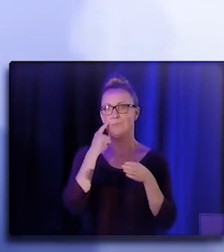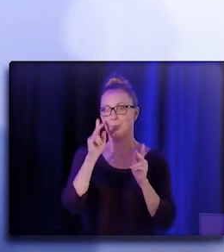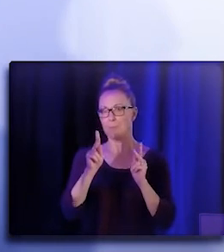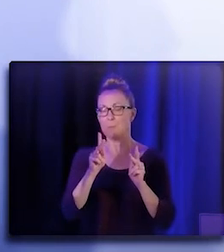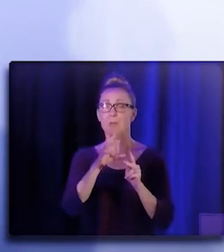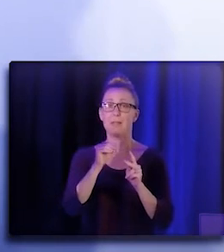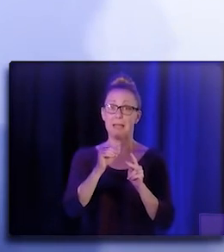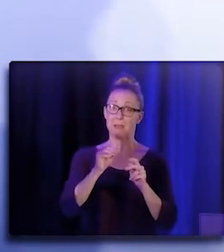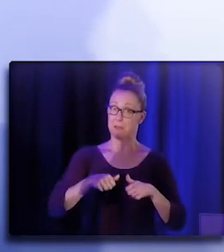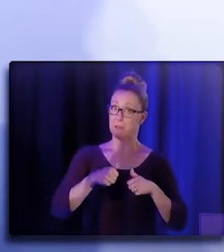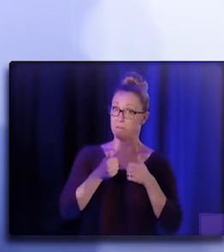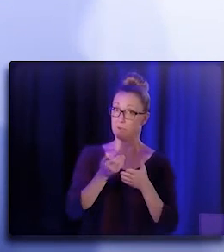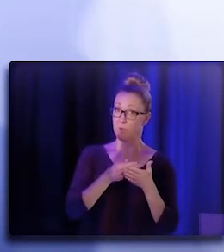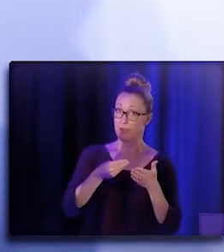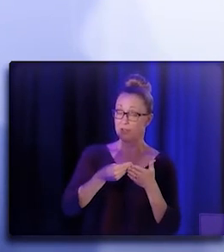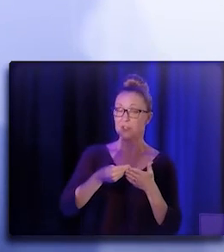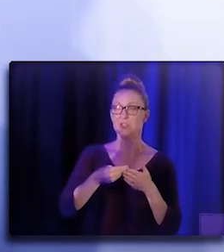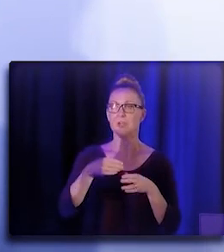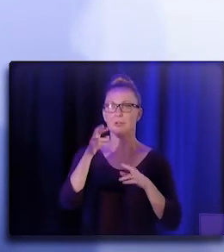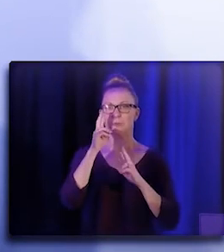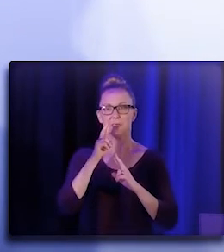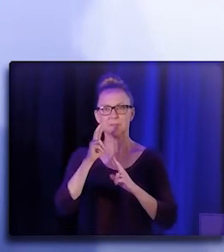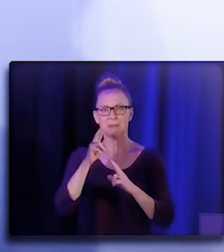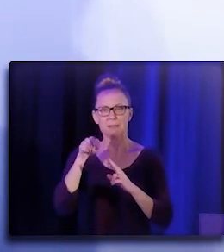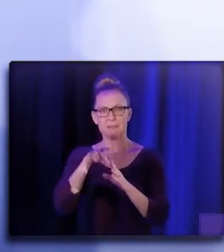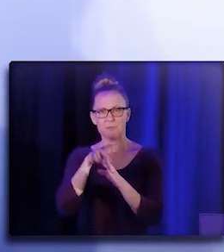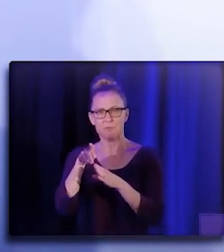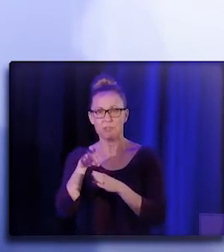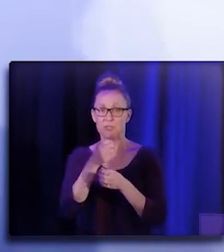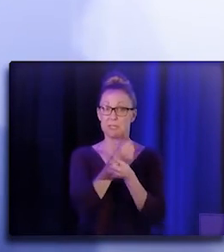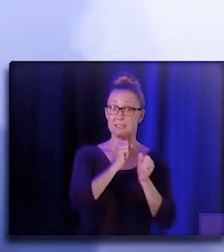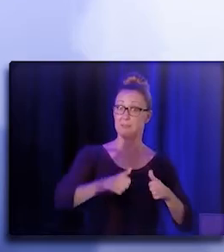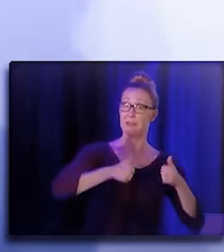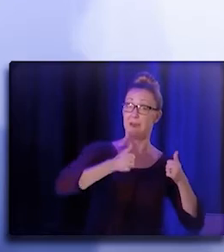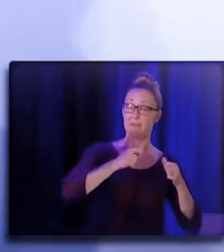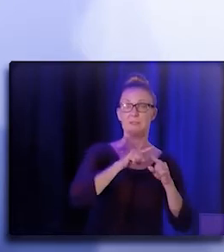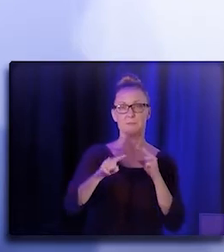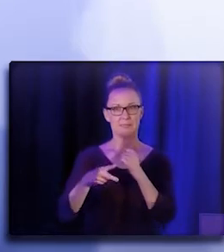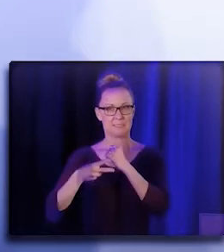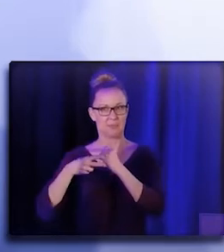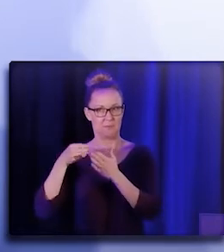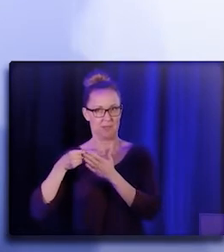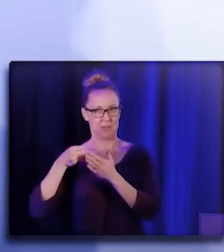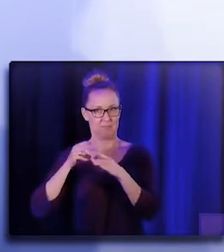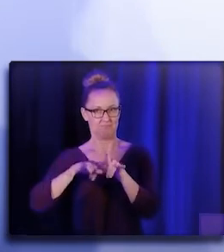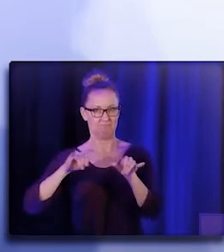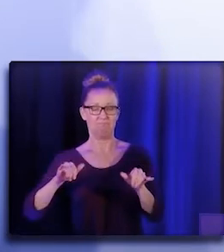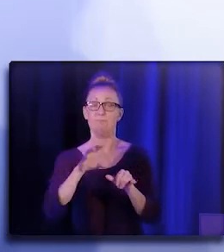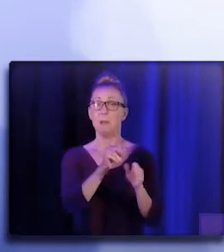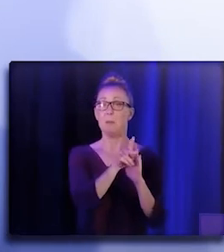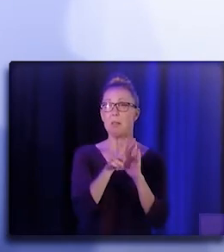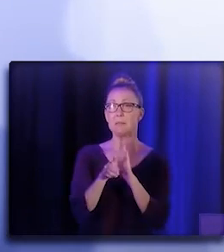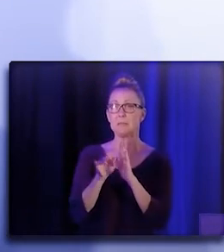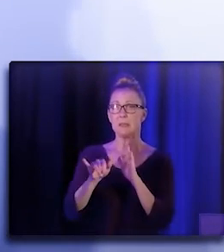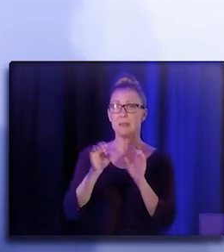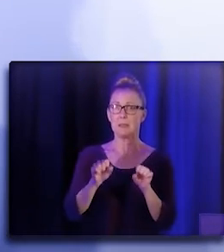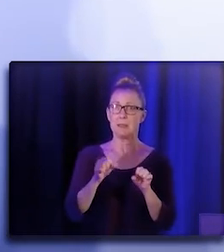respecting the profession, saving lives while saving money, and policy that can guarantee the sustainability